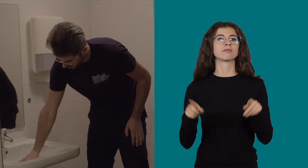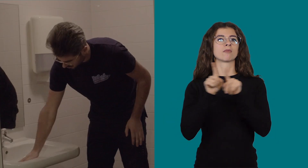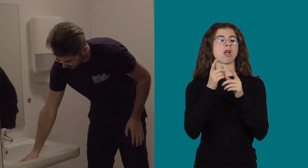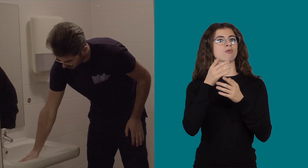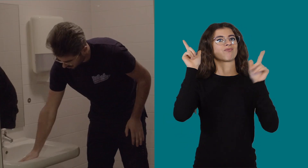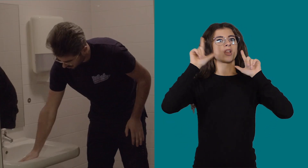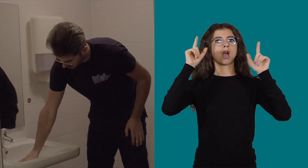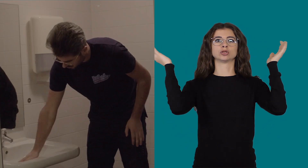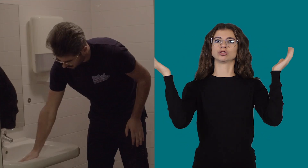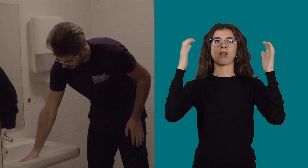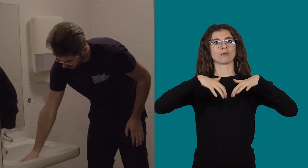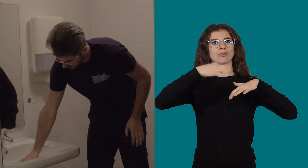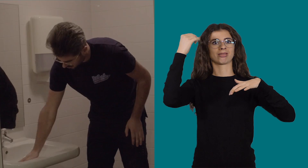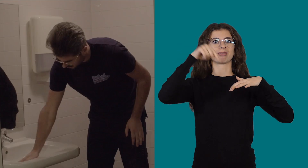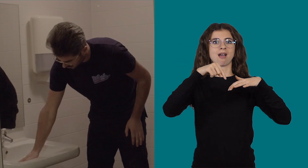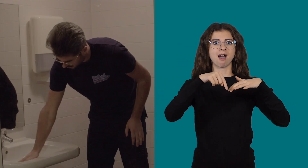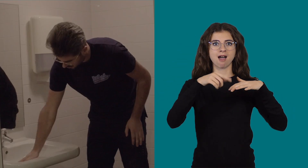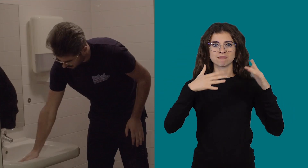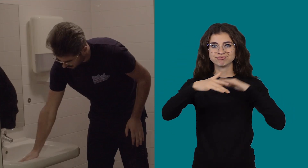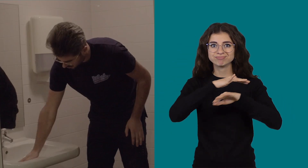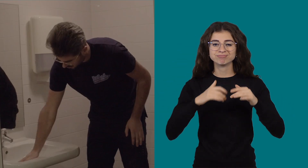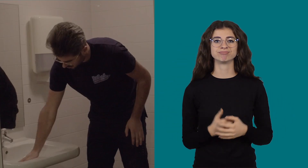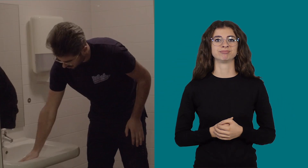but also through the World Deaf Day event